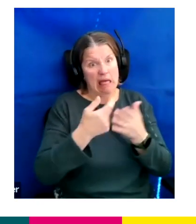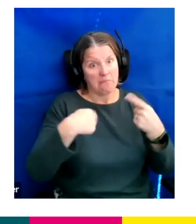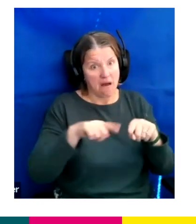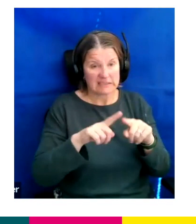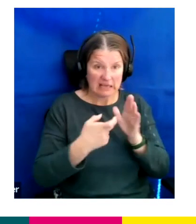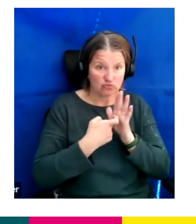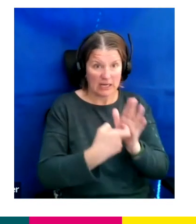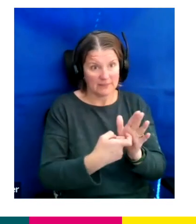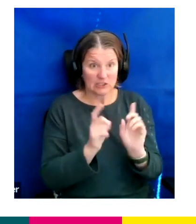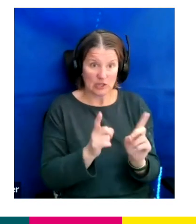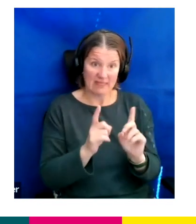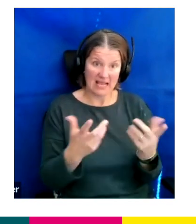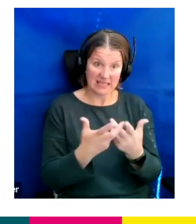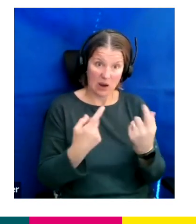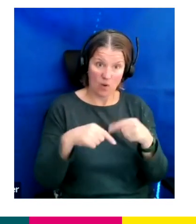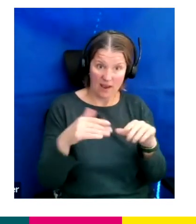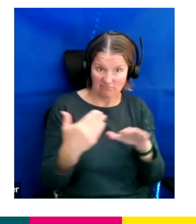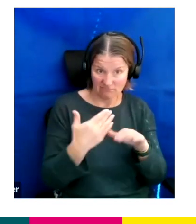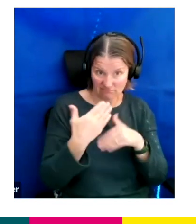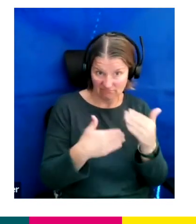way we sort of source talent as well.